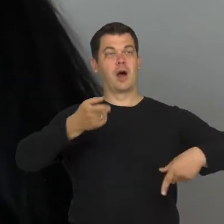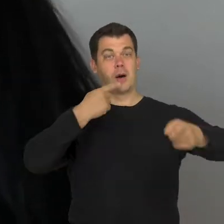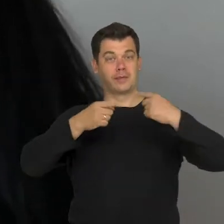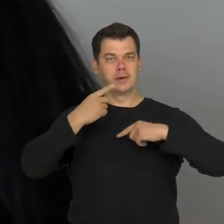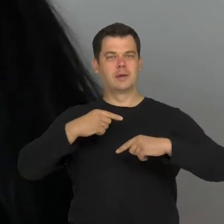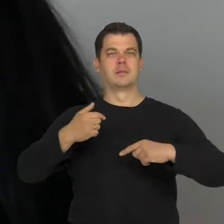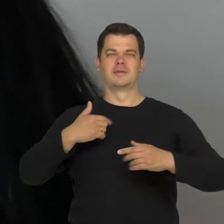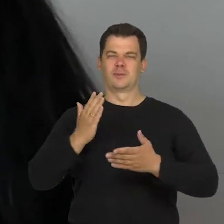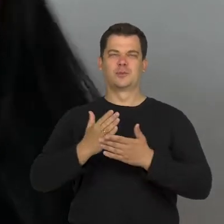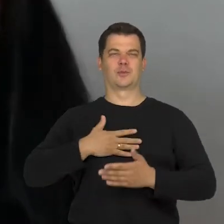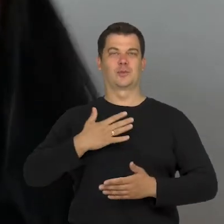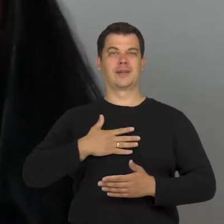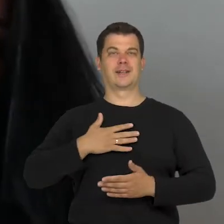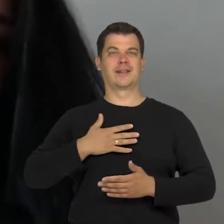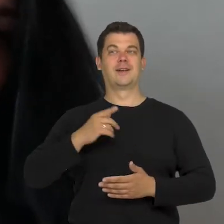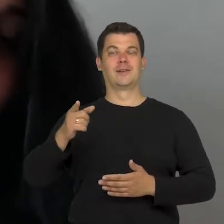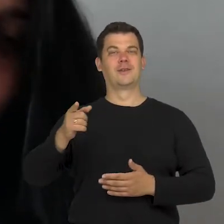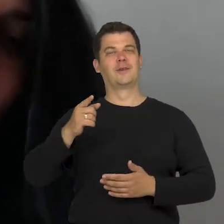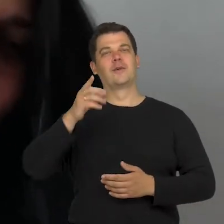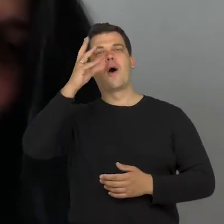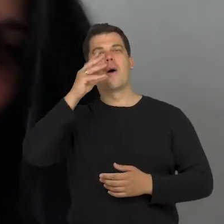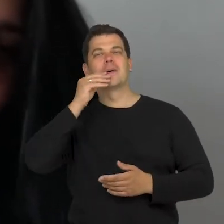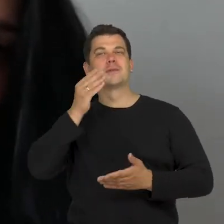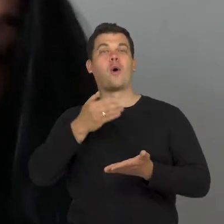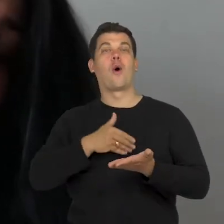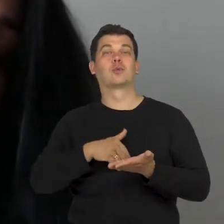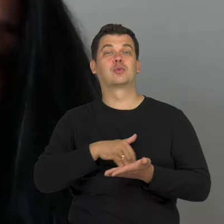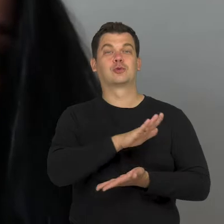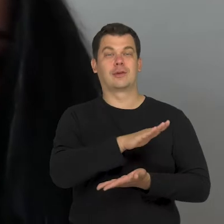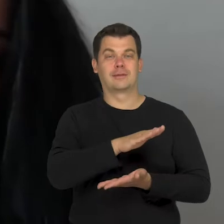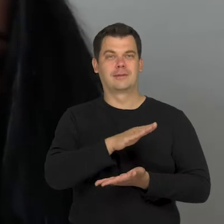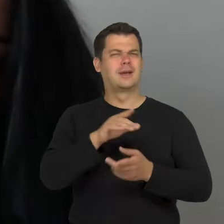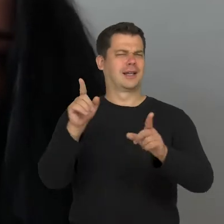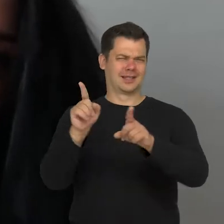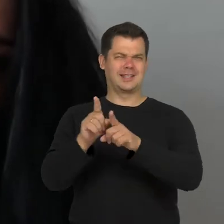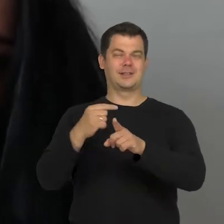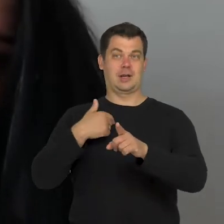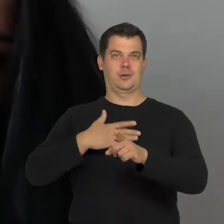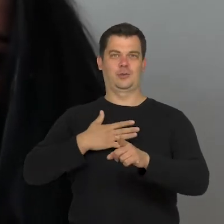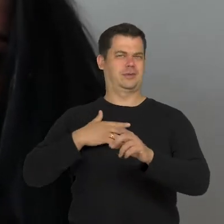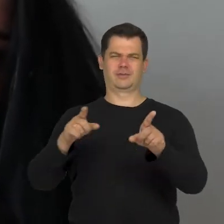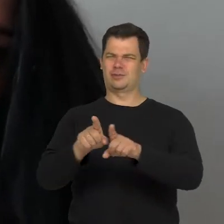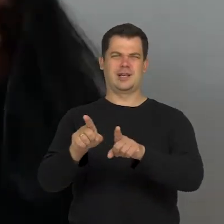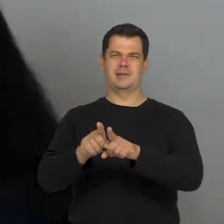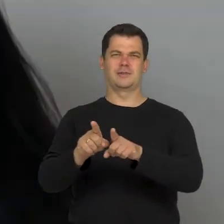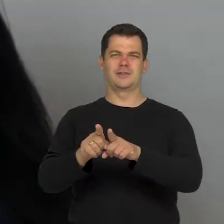are somehow related to those rejected images, but I have experienced this, as a person